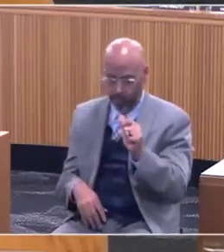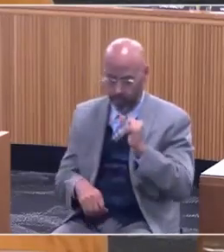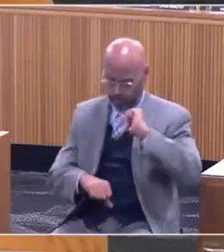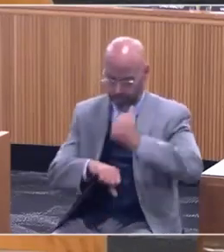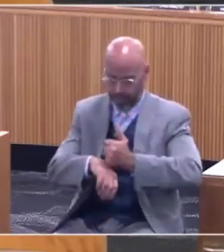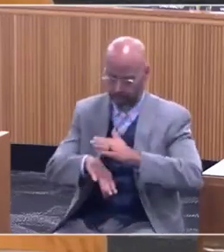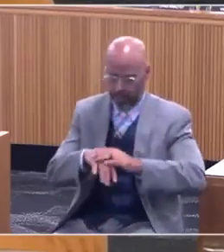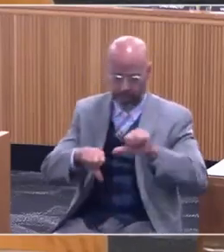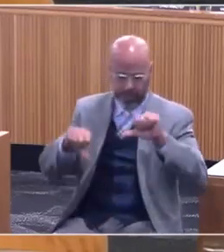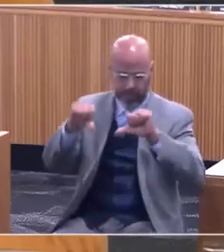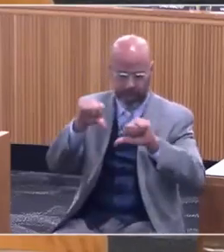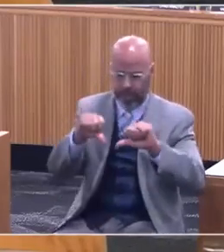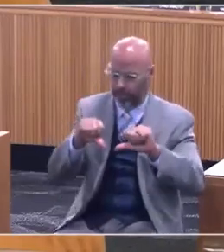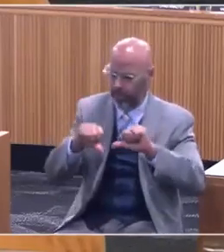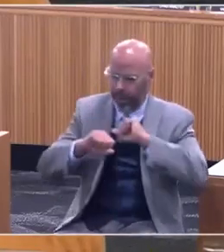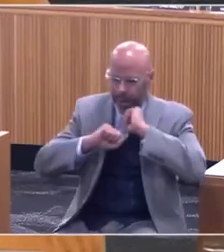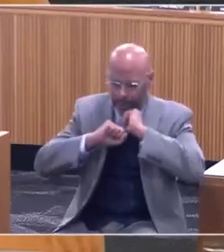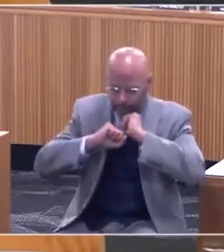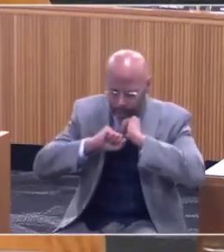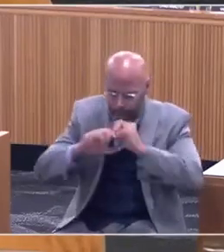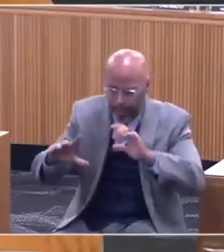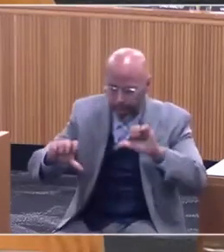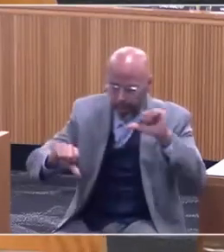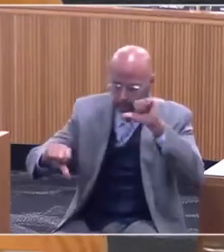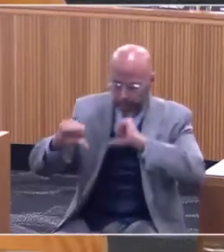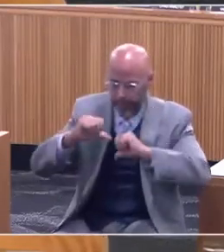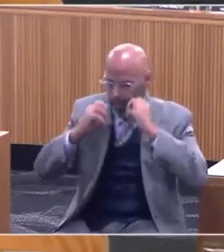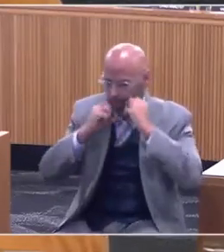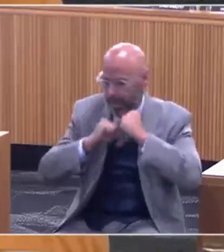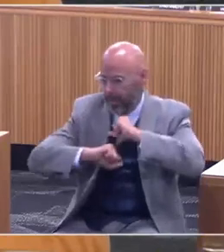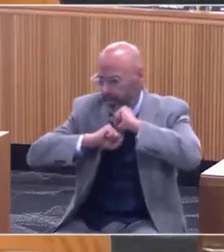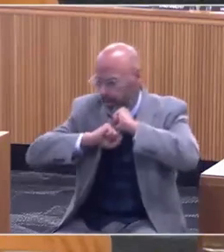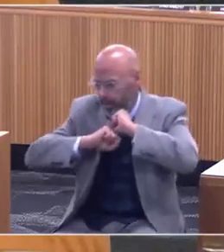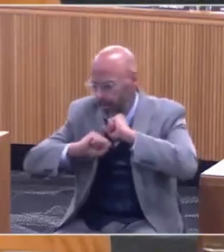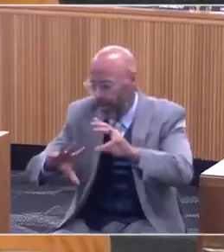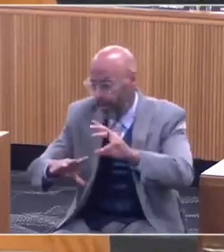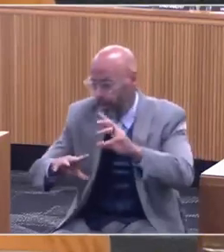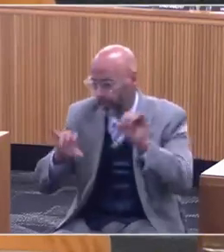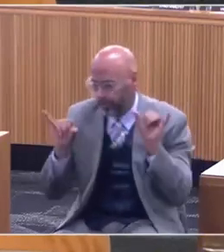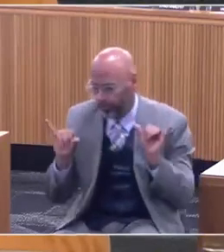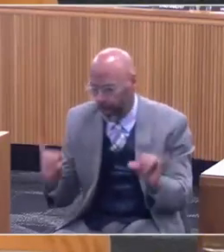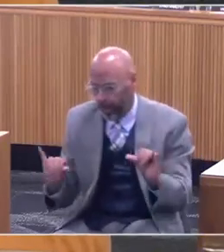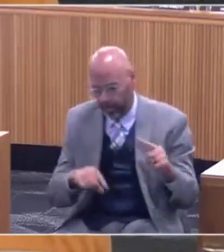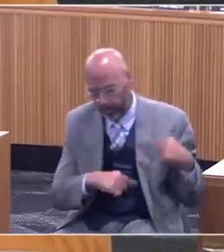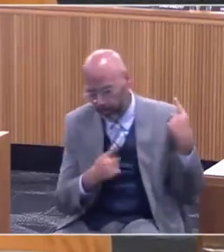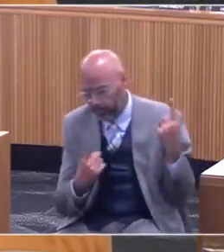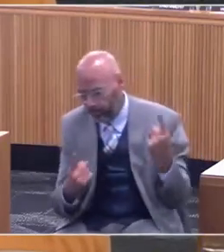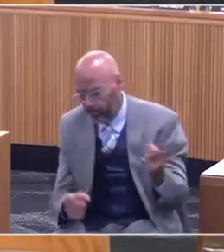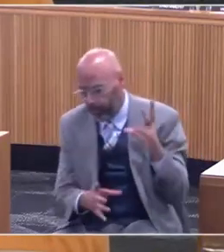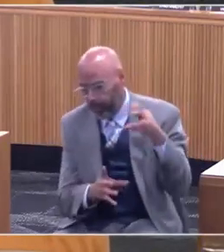It has no scientific value whatsoever. And yet, it has been part of the Oregon Health Plan